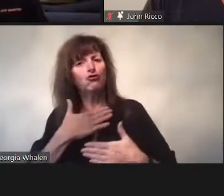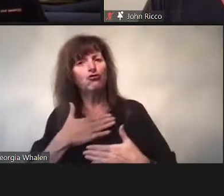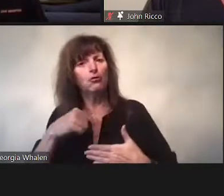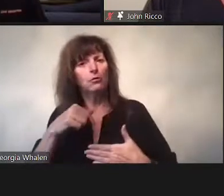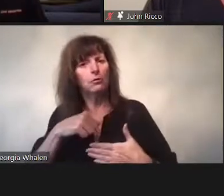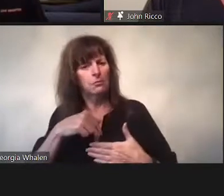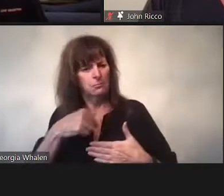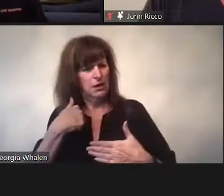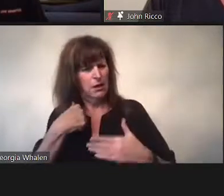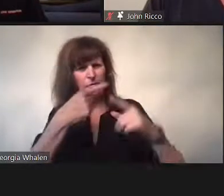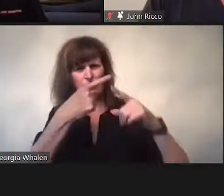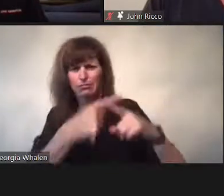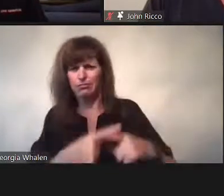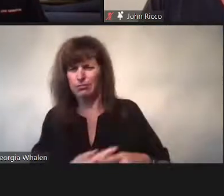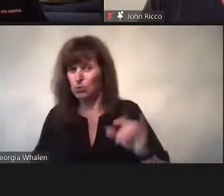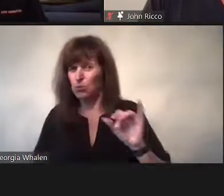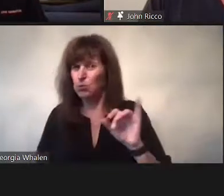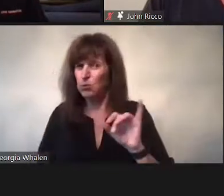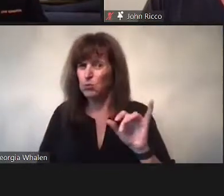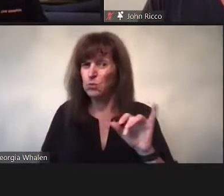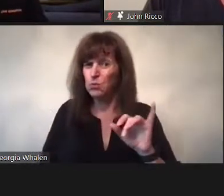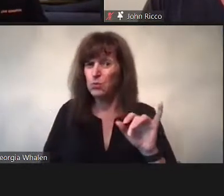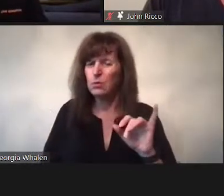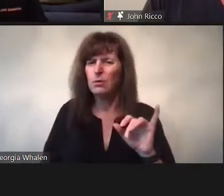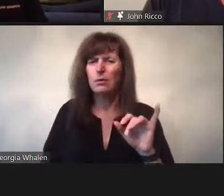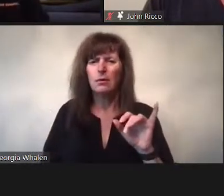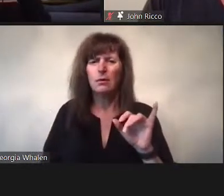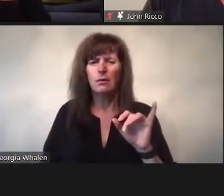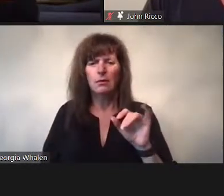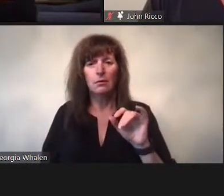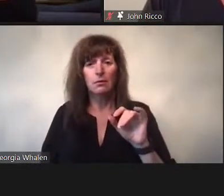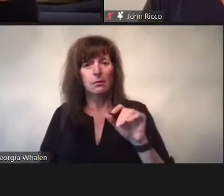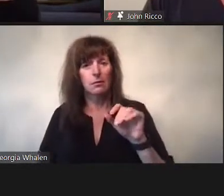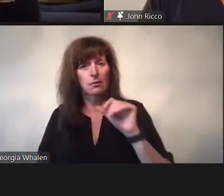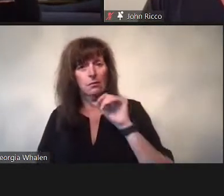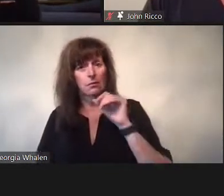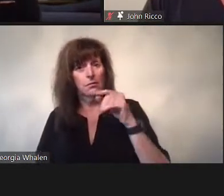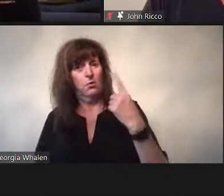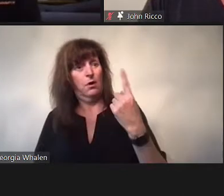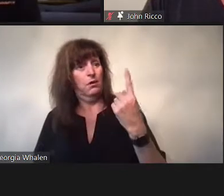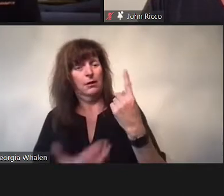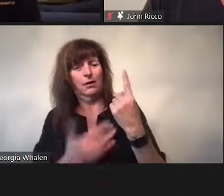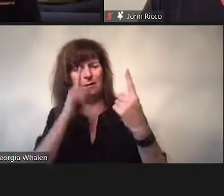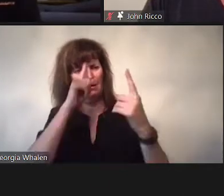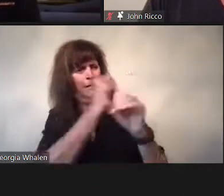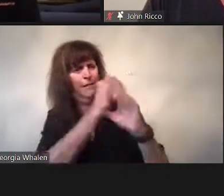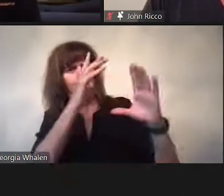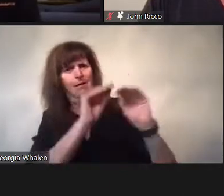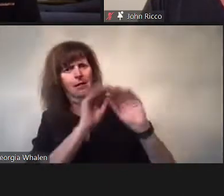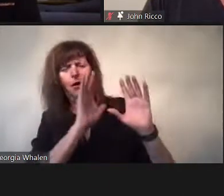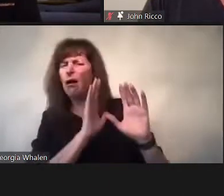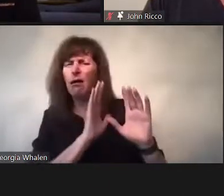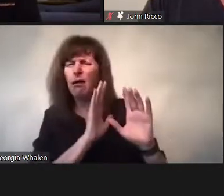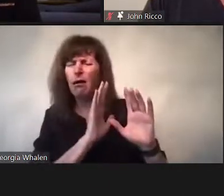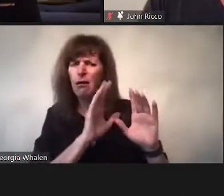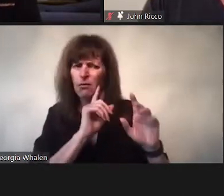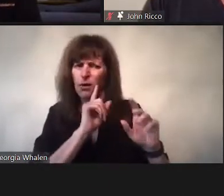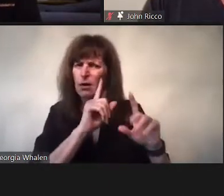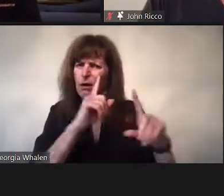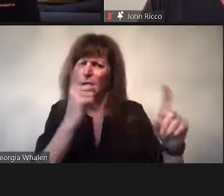The dynamics depend on one another and feed one another.